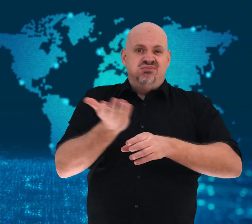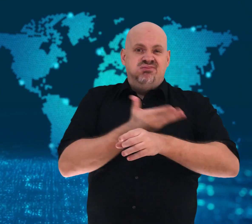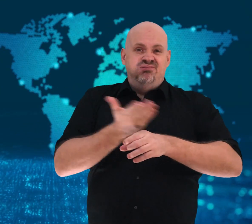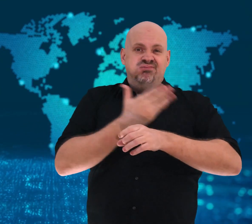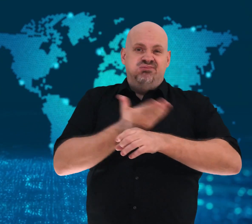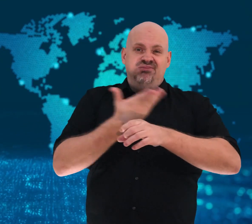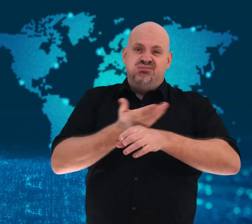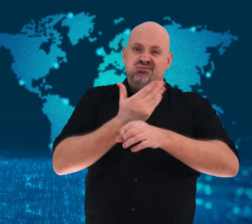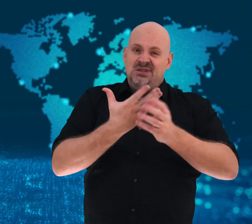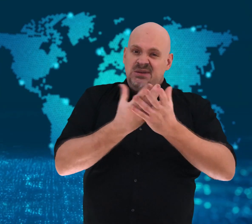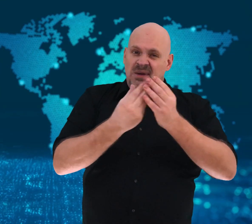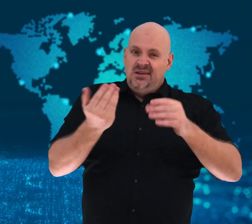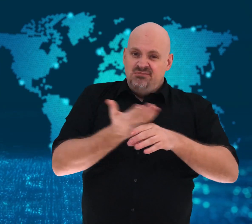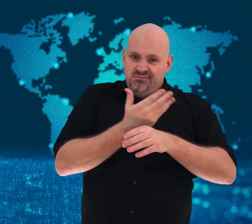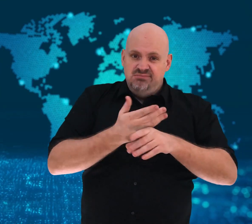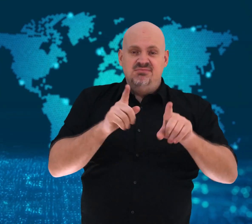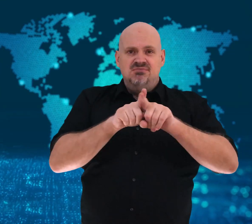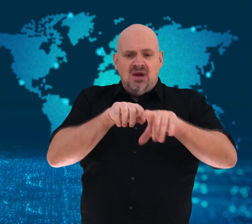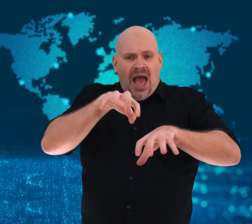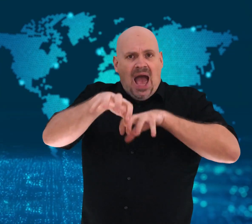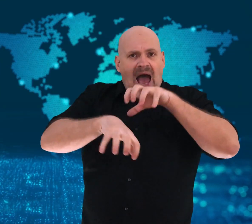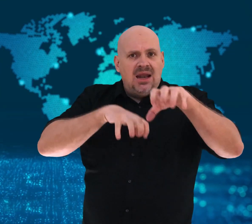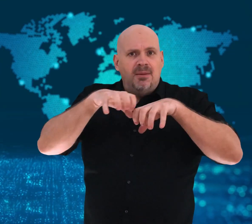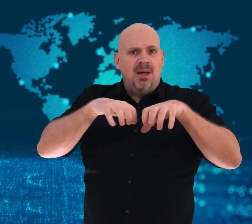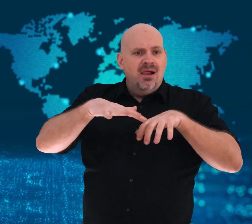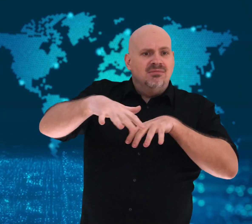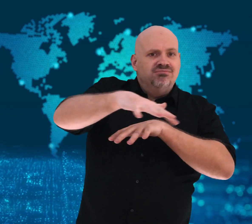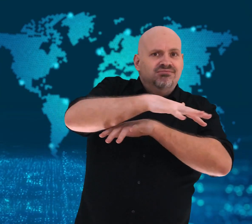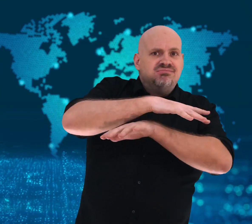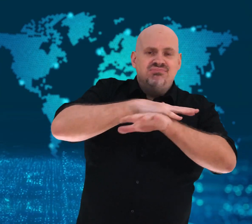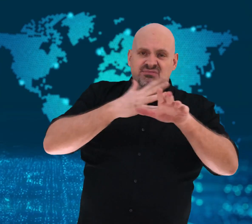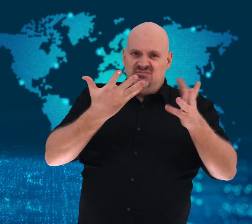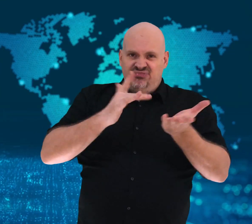the animals that live there.